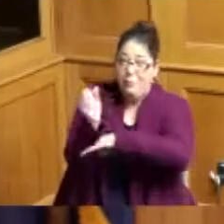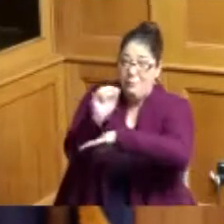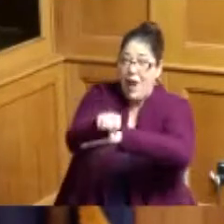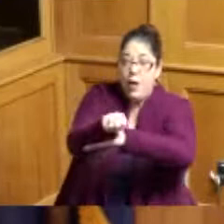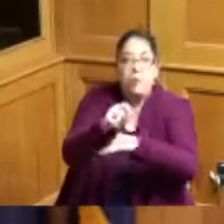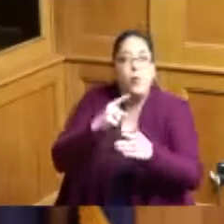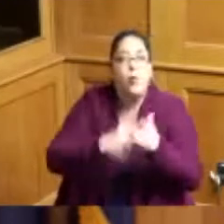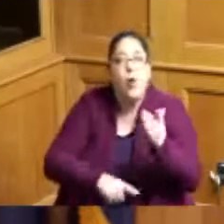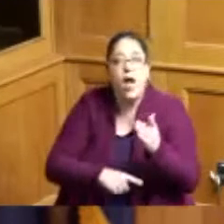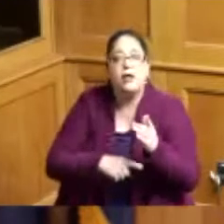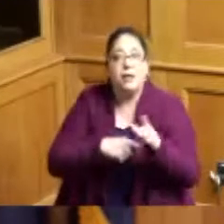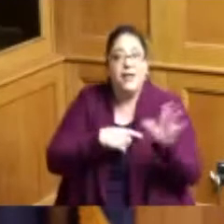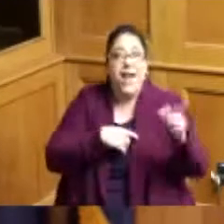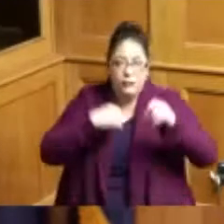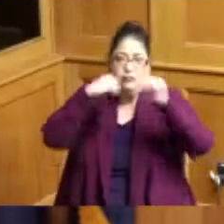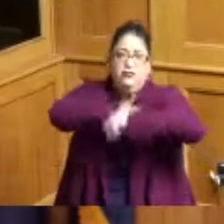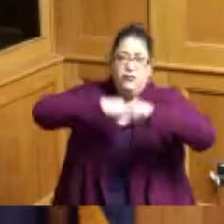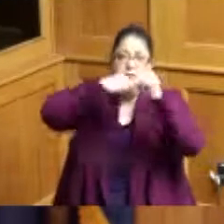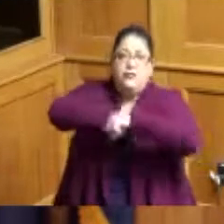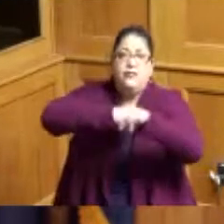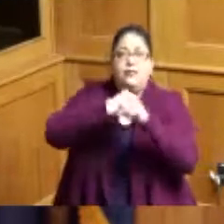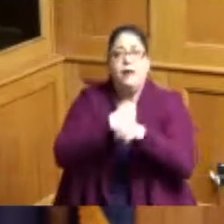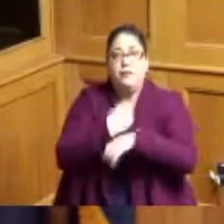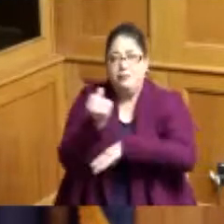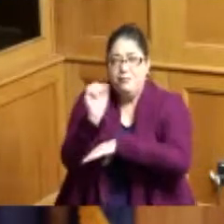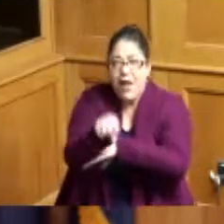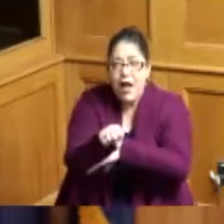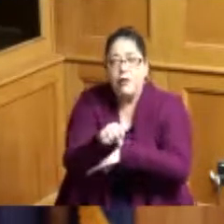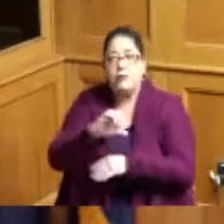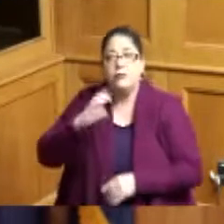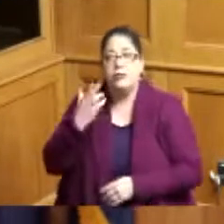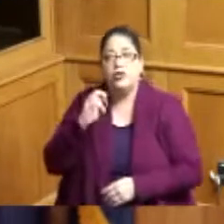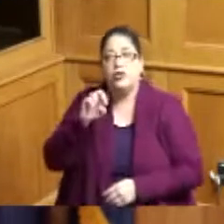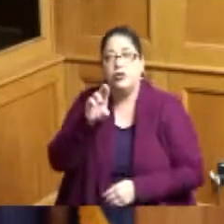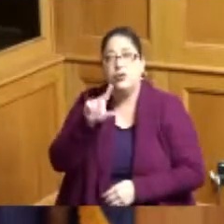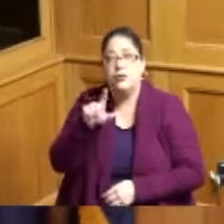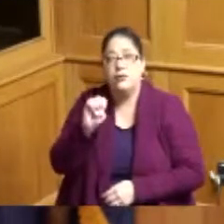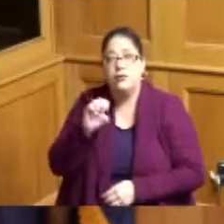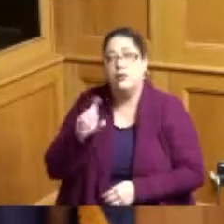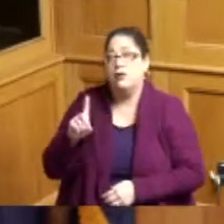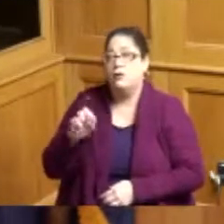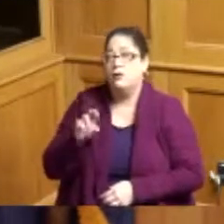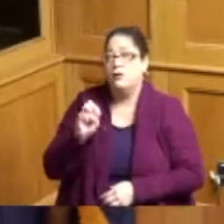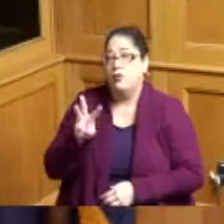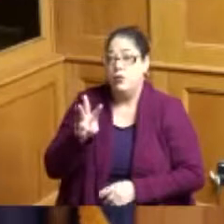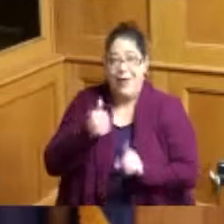to actually do it Charles drew what he did with blood transfusion but then he himself